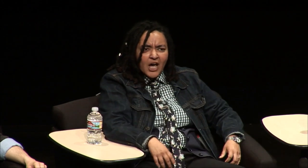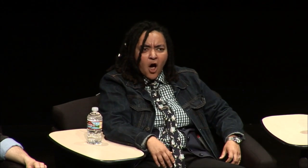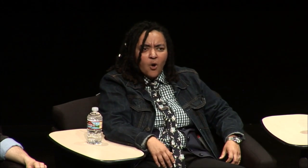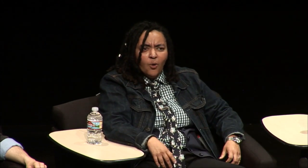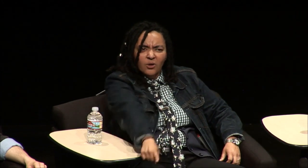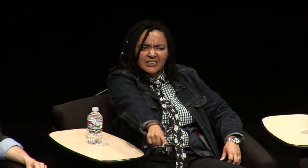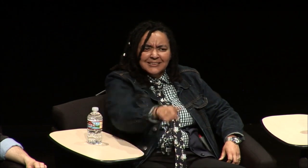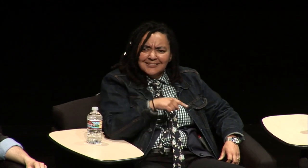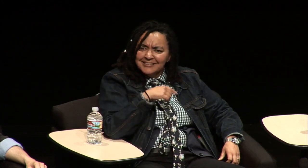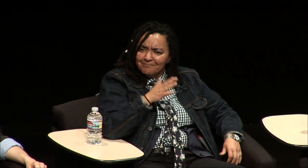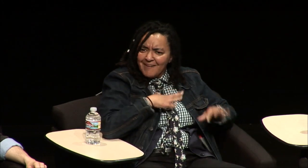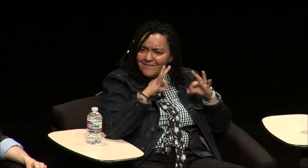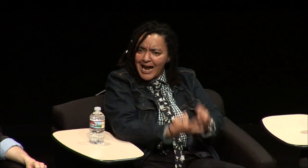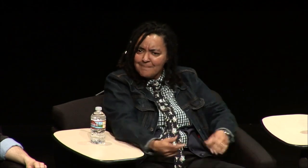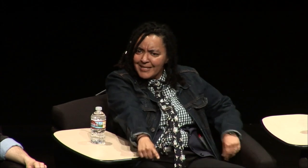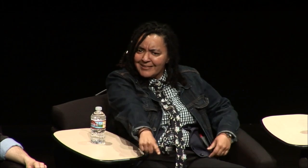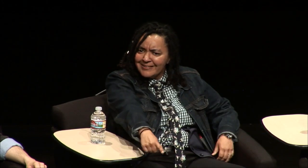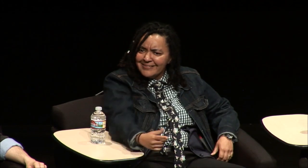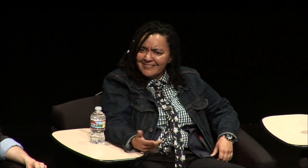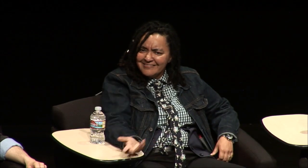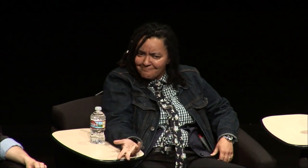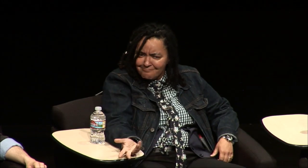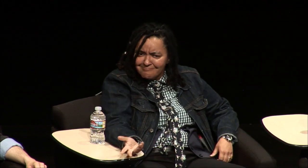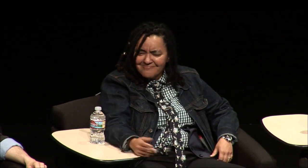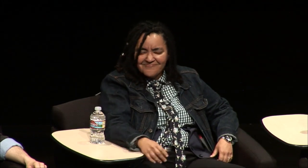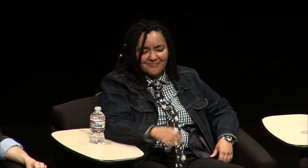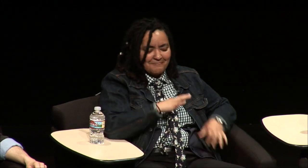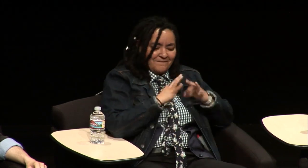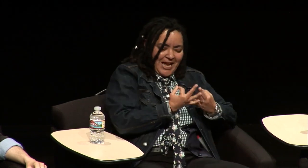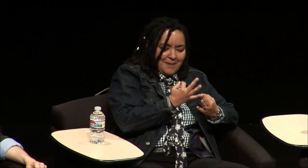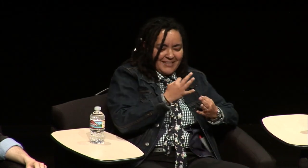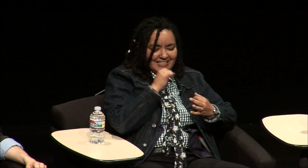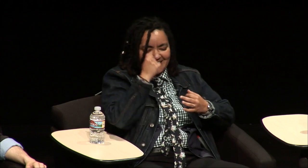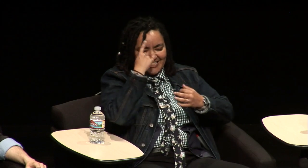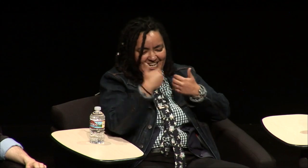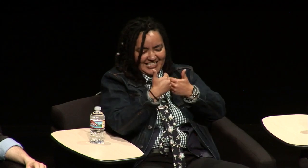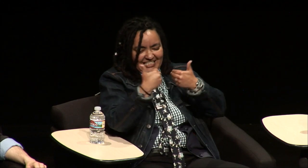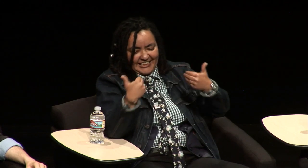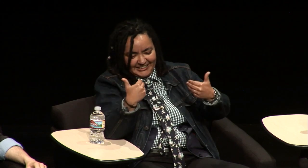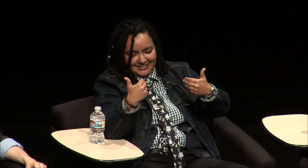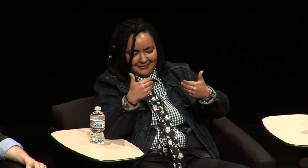hearing he's hearing it and I said I know but he's my family, so to me I didn't make